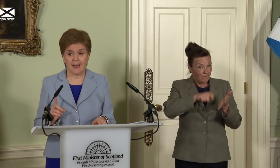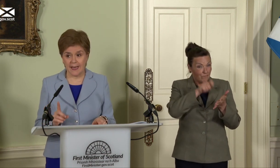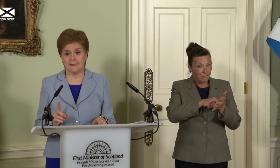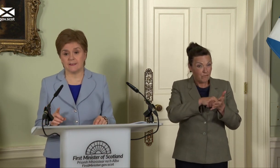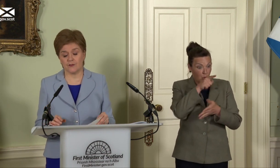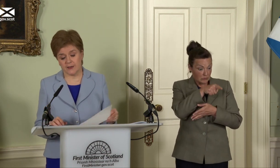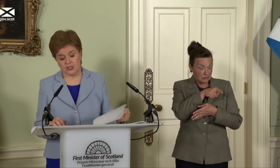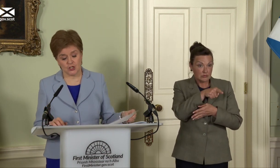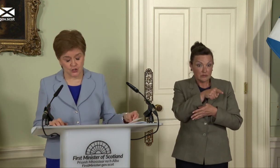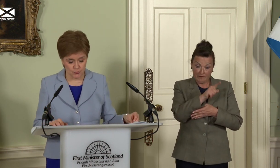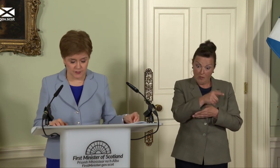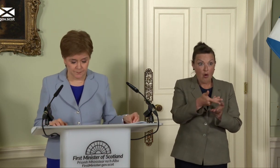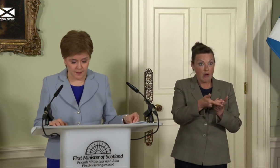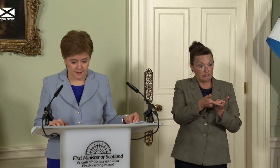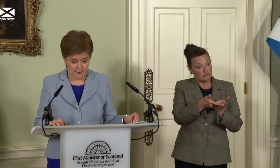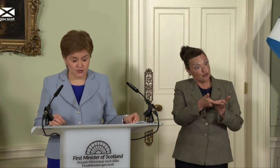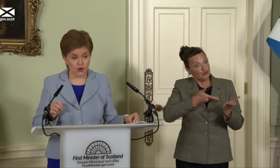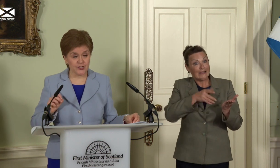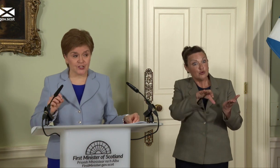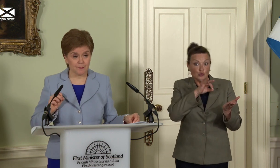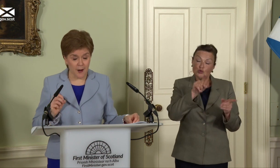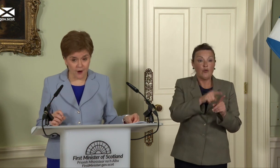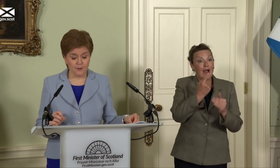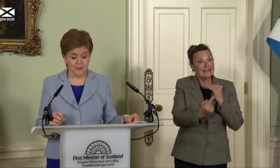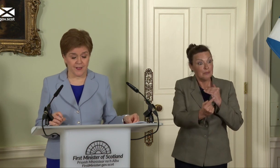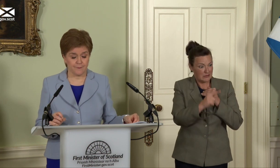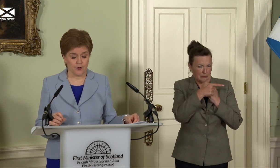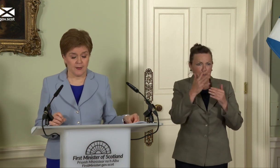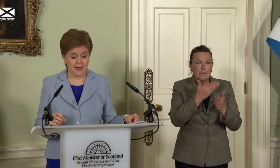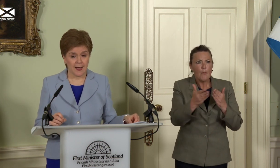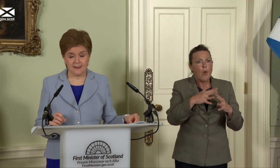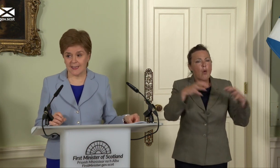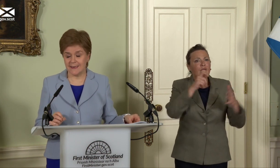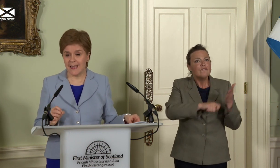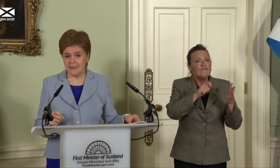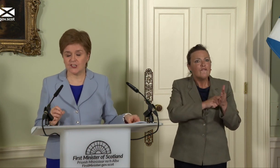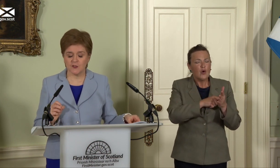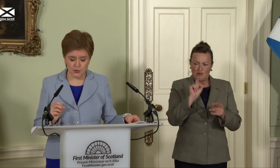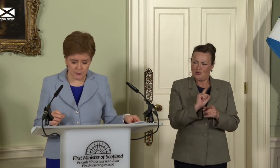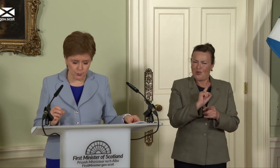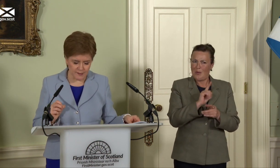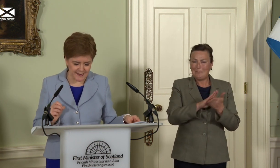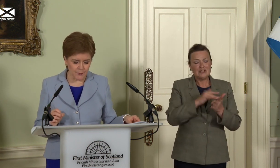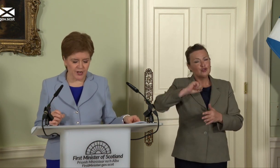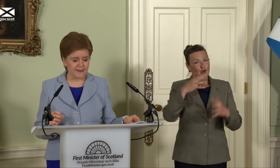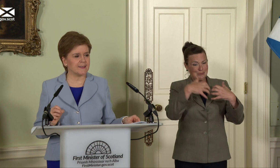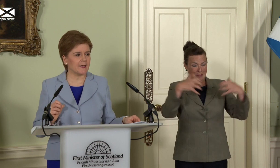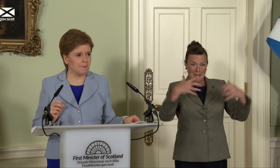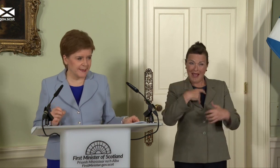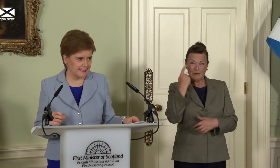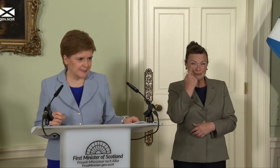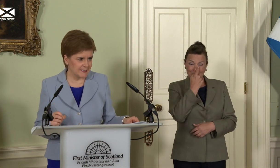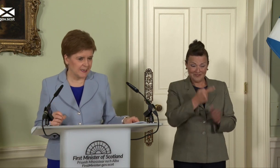and the right to choose. The Scottish Parliament, therefore, has an indisputable democratic mandate,